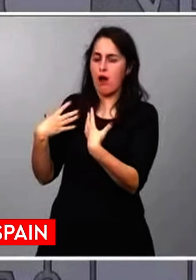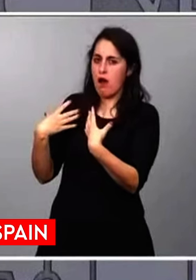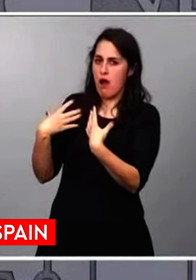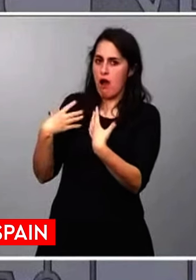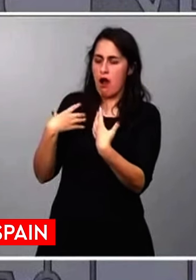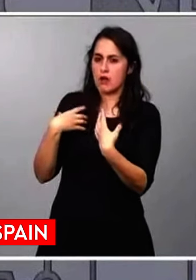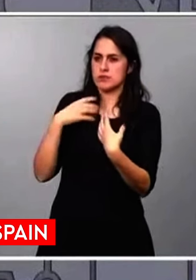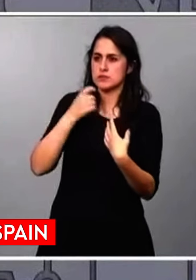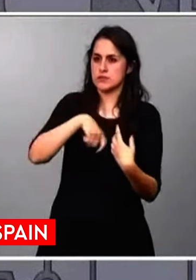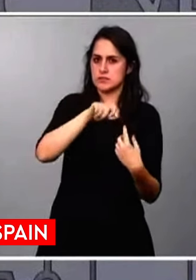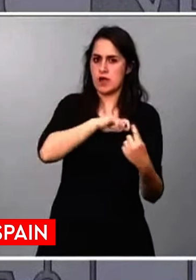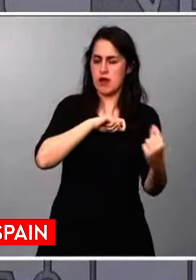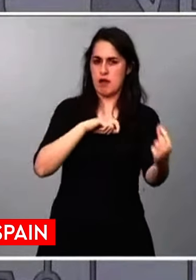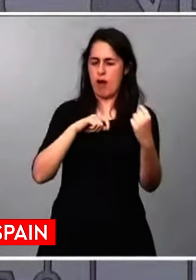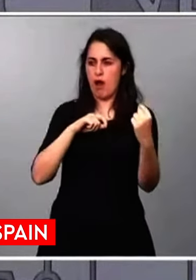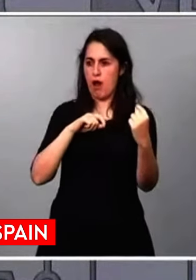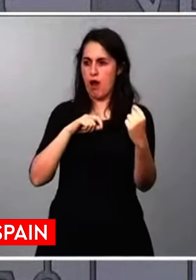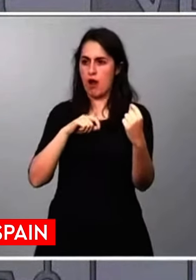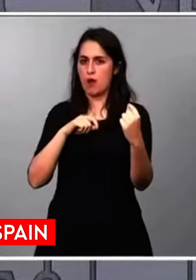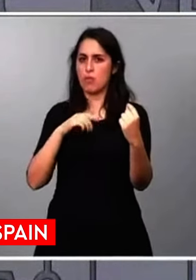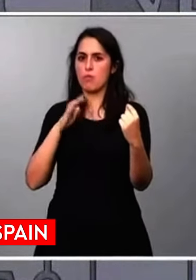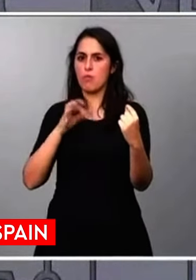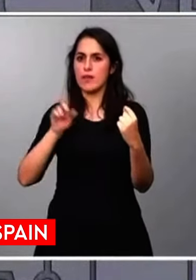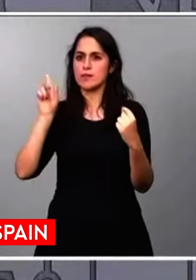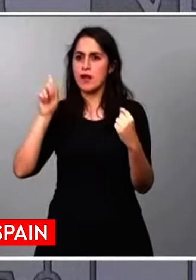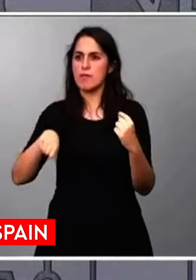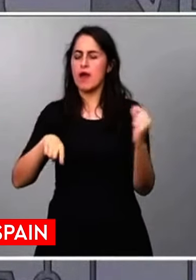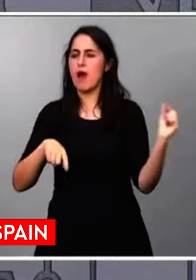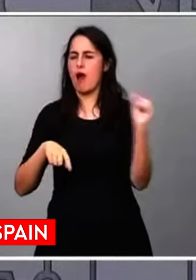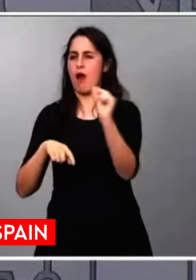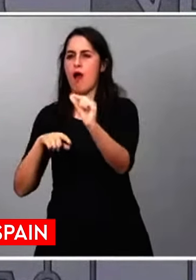member state is also an attack on the European Union as a whole,